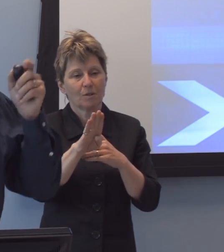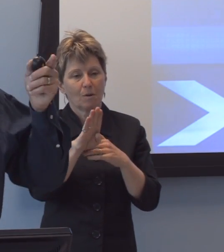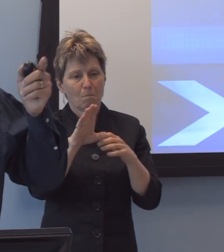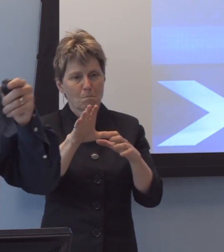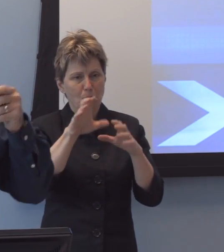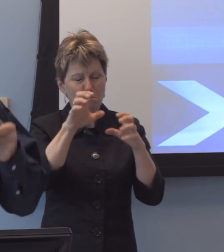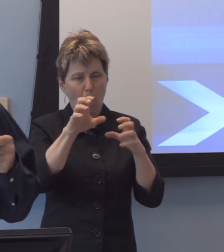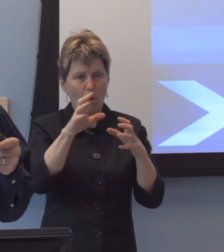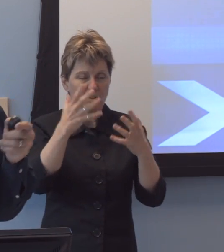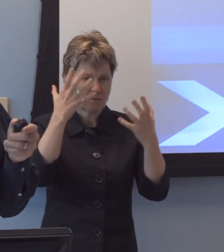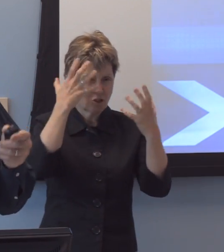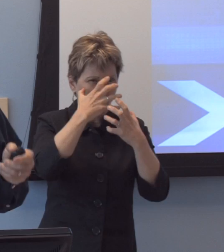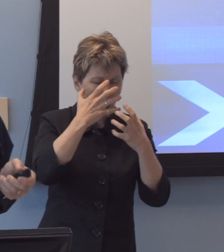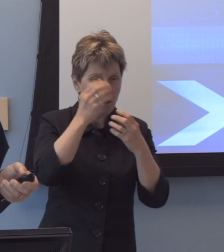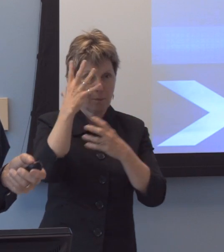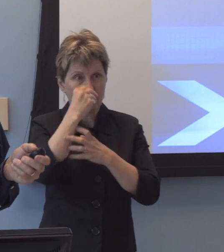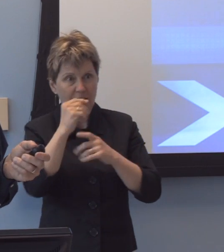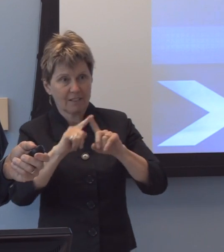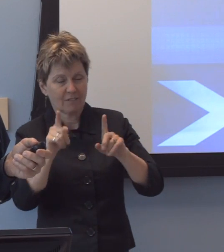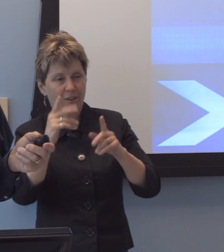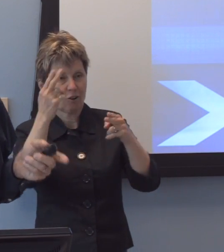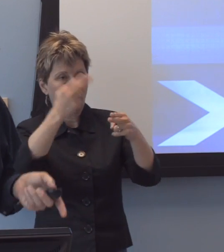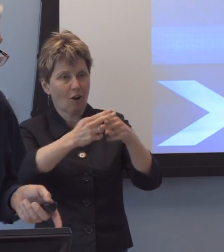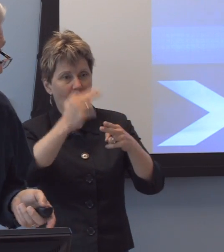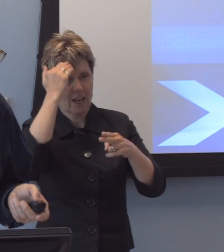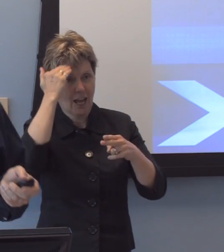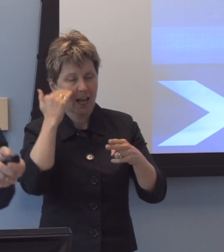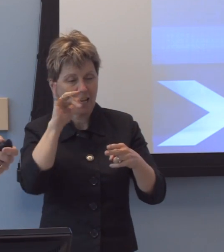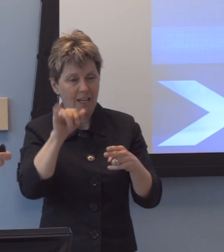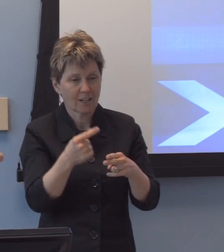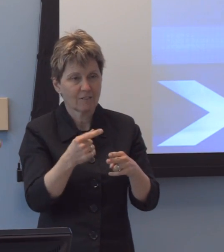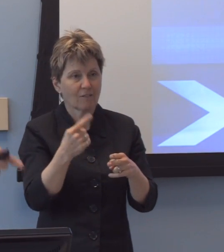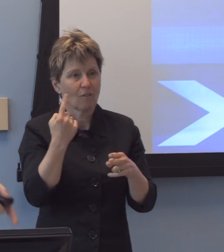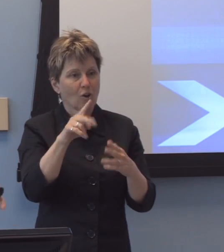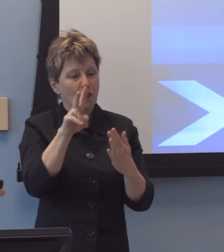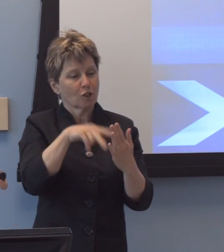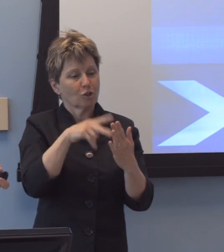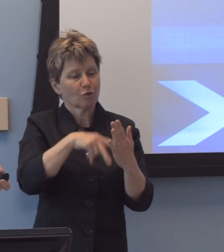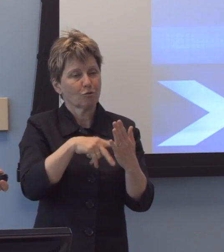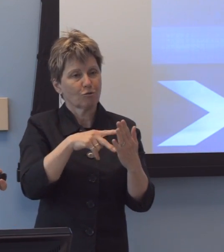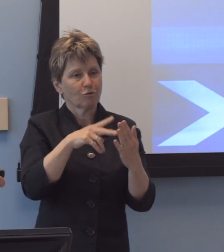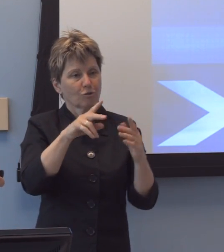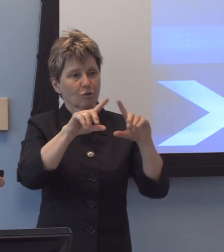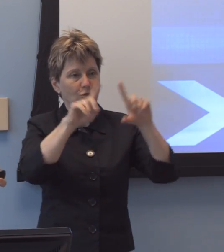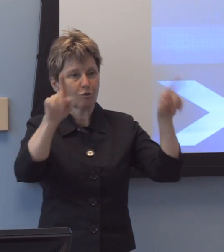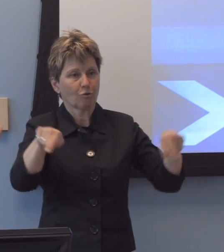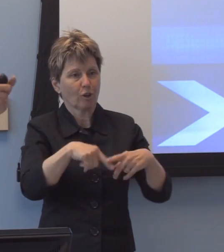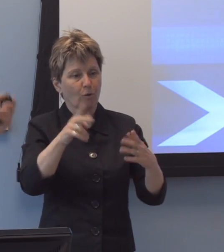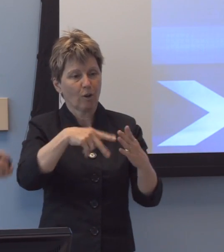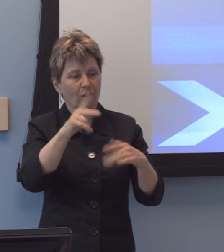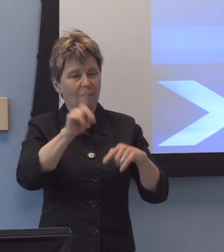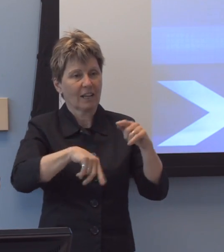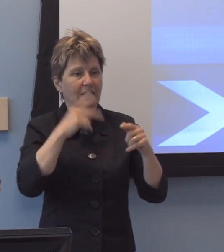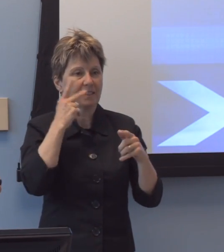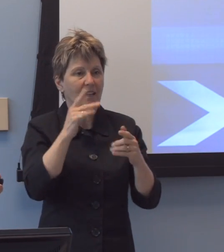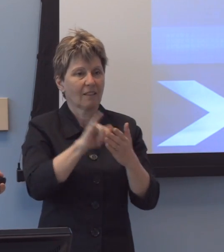make it pretty and different and call that a heading. But to a screen reader, it can't see that content; it's just text.